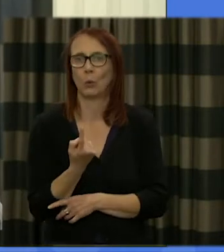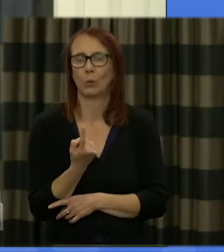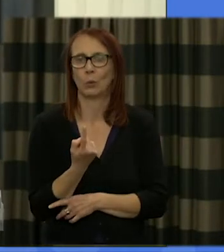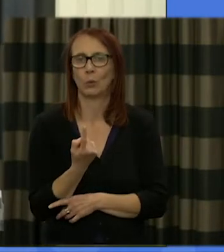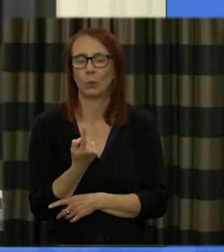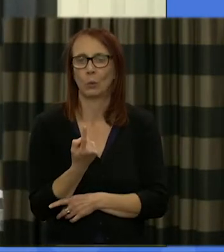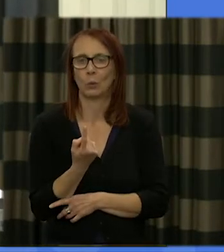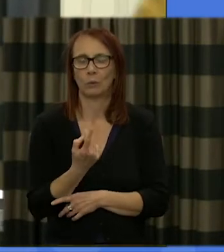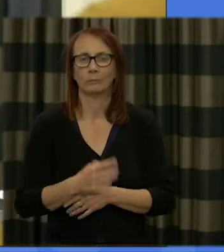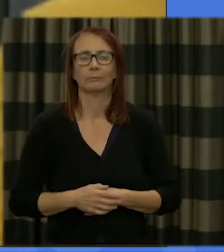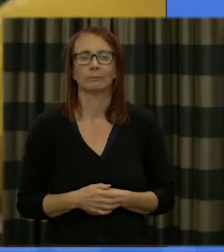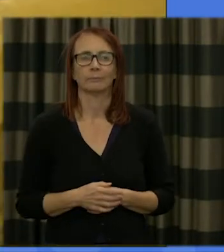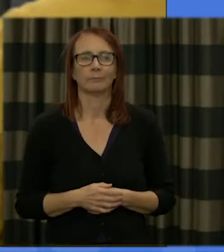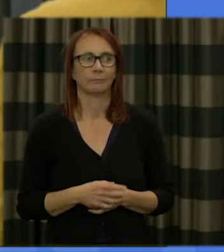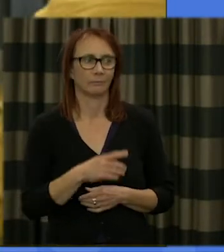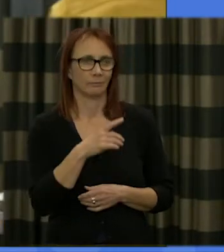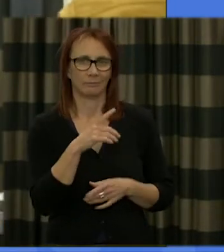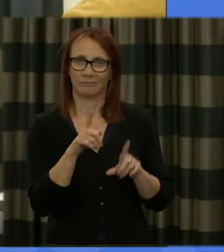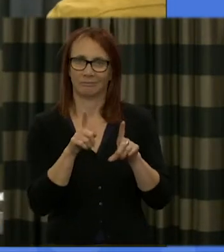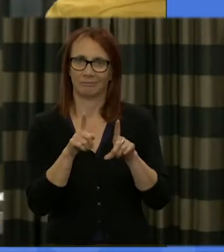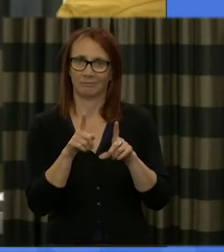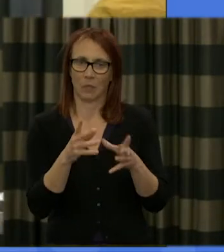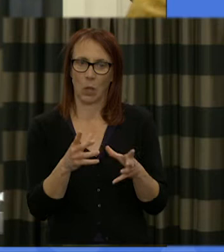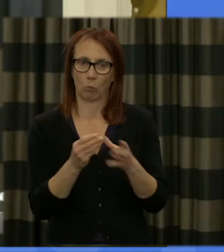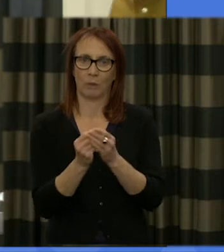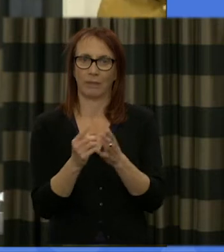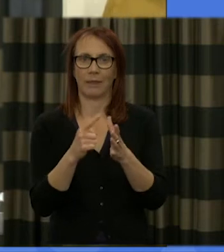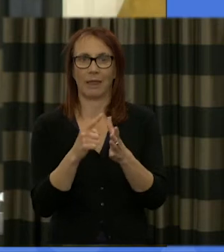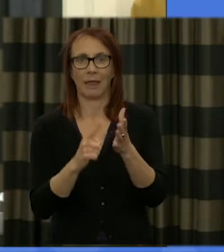interaction and he'll also be working with Alan Renick who you've met before